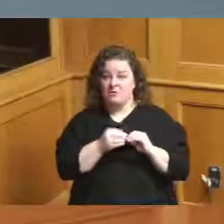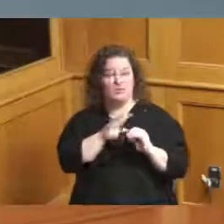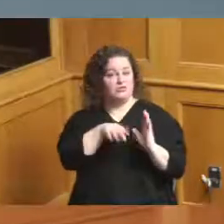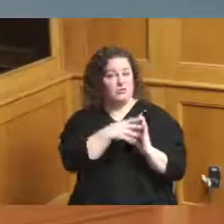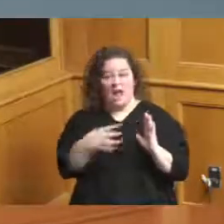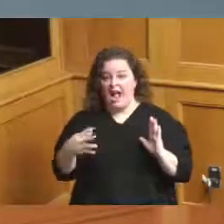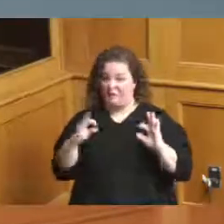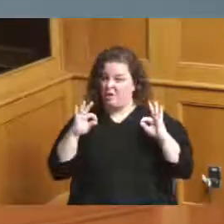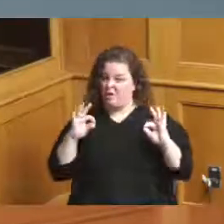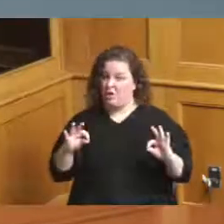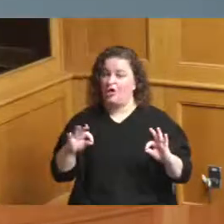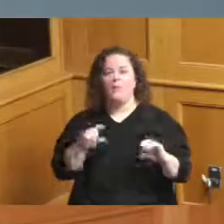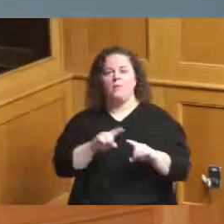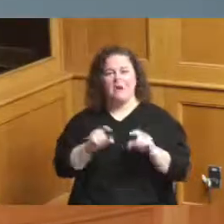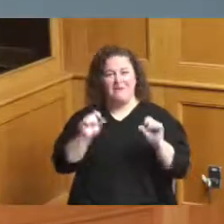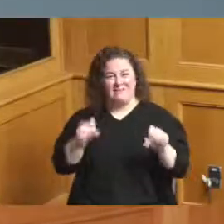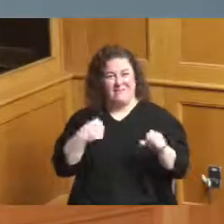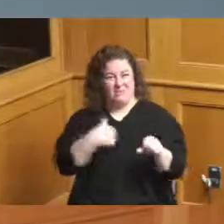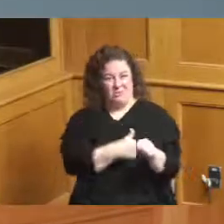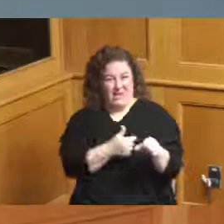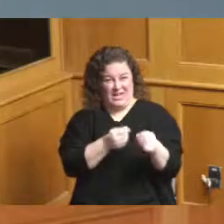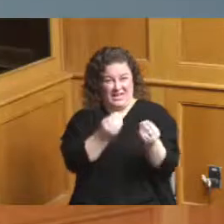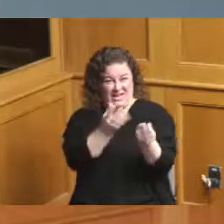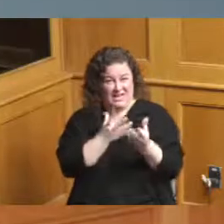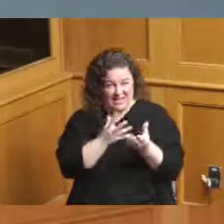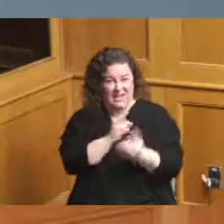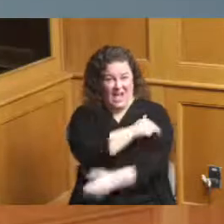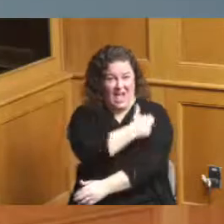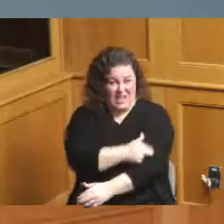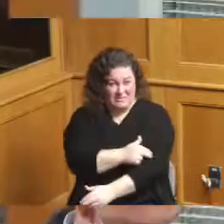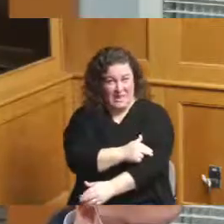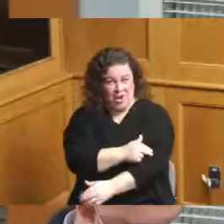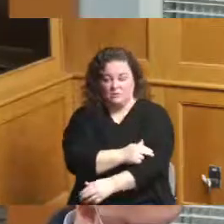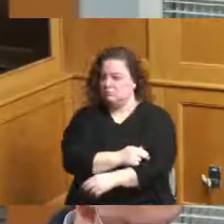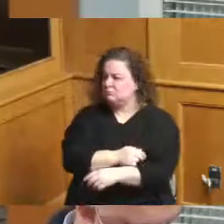break down specifically the hospitalizations yep let me check with my epidemiology team and